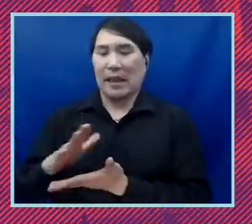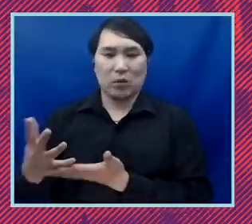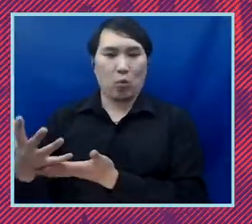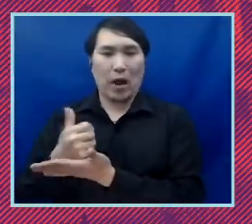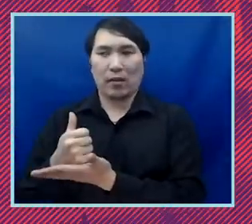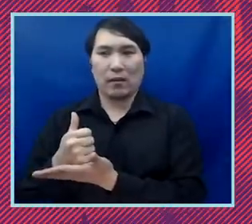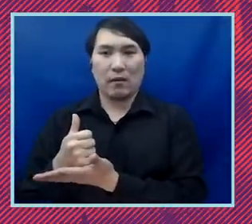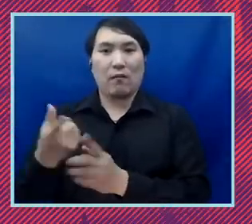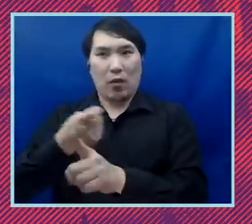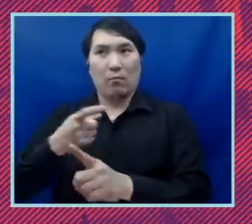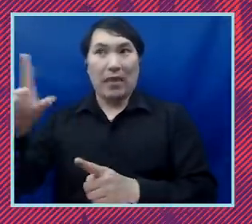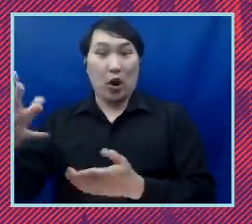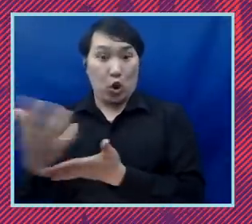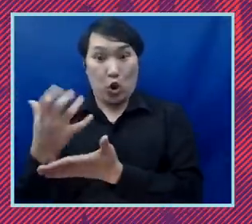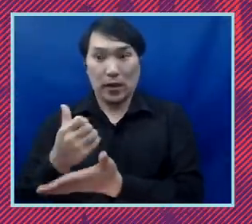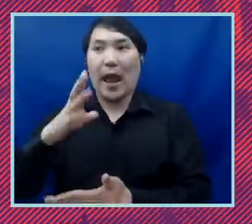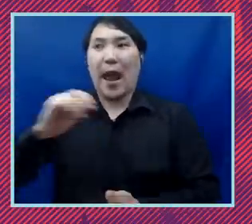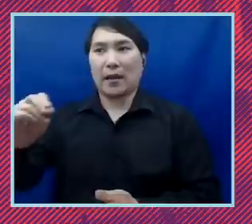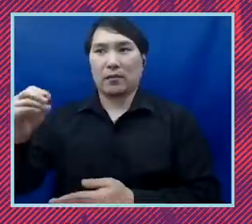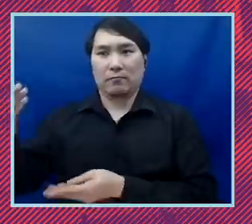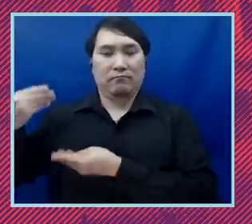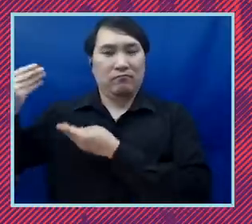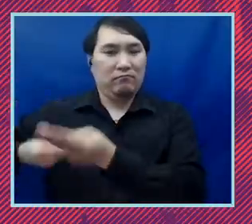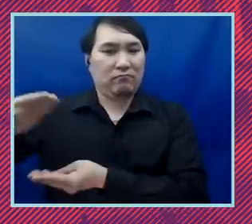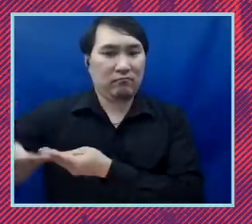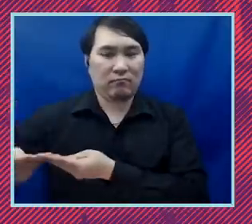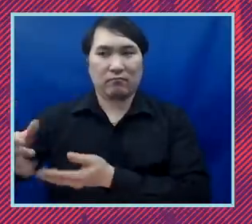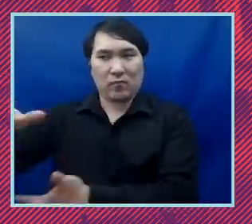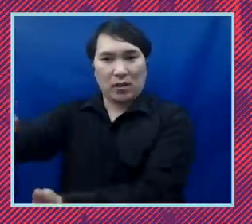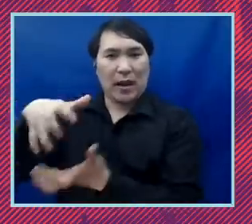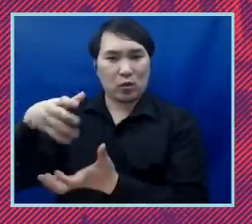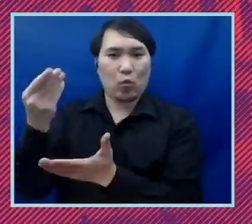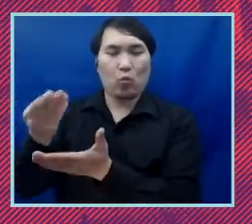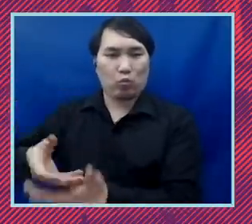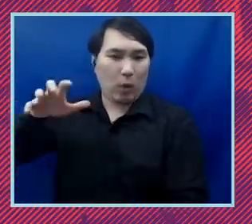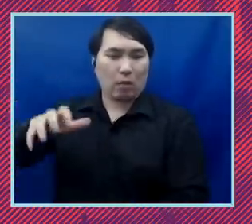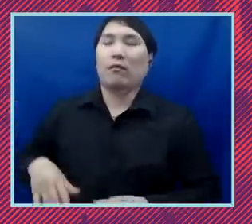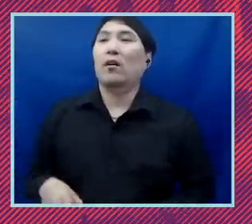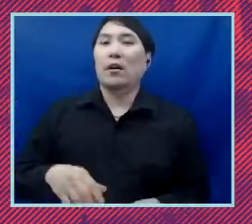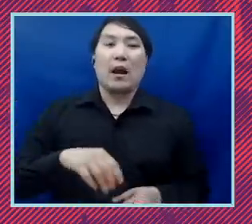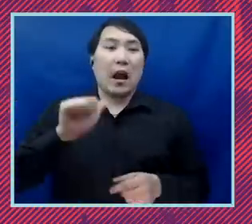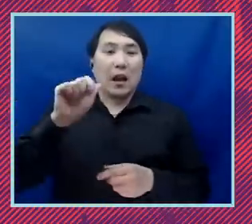wealth and so andrea was just talking about her family story you know and i think about my family